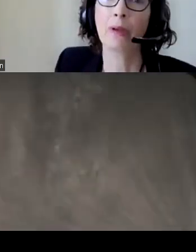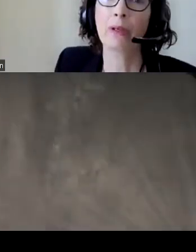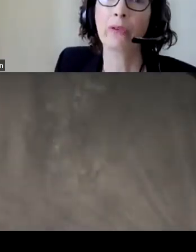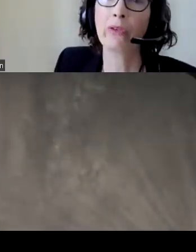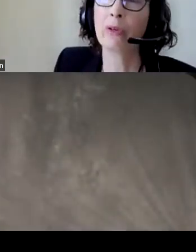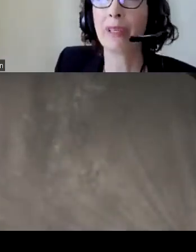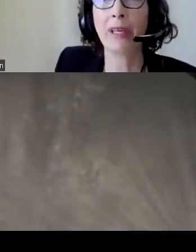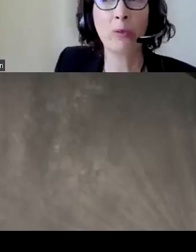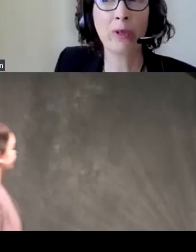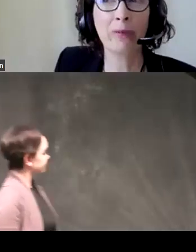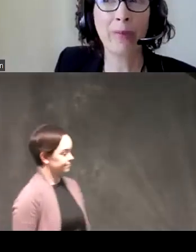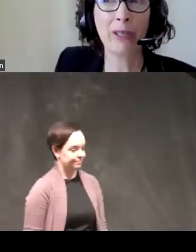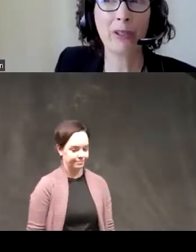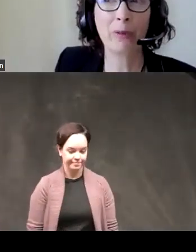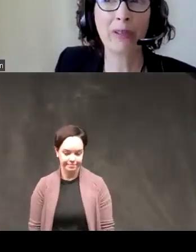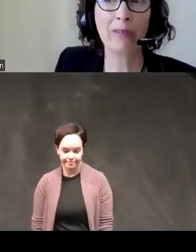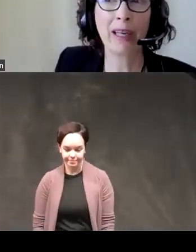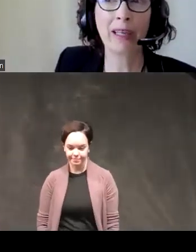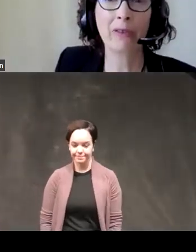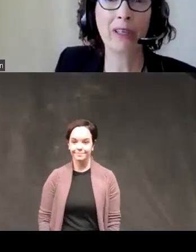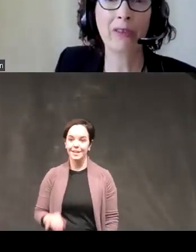so did it help with major depressive diagnoses